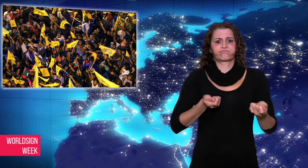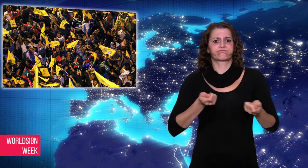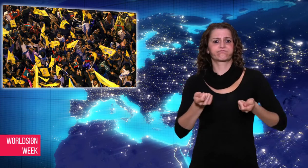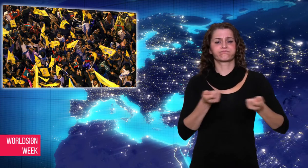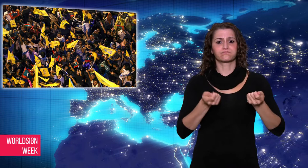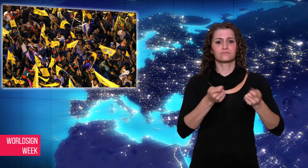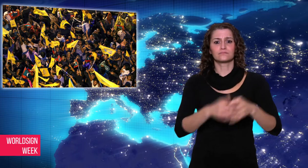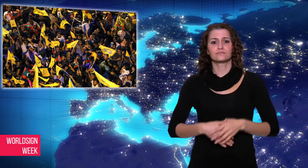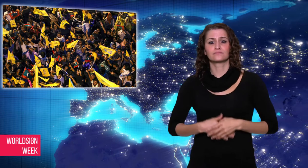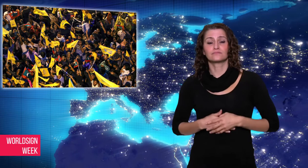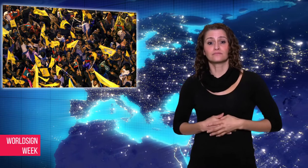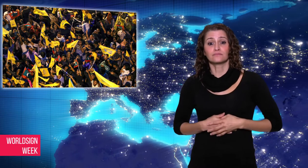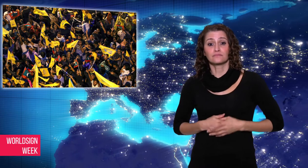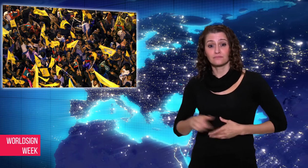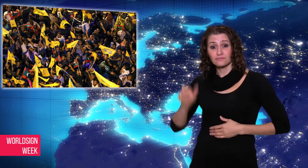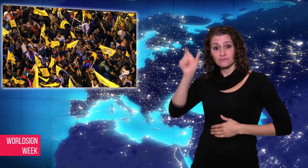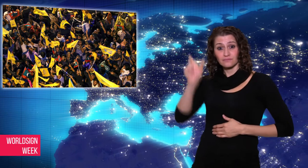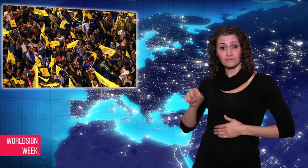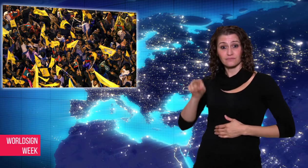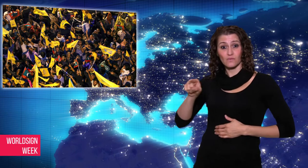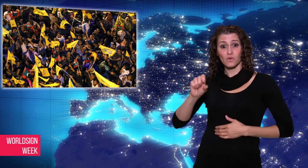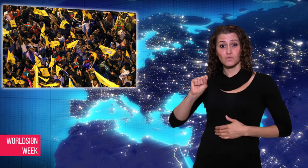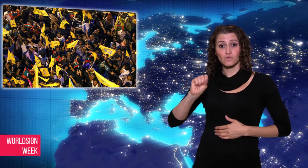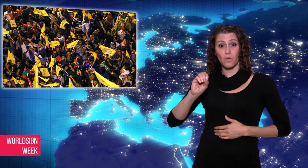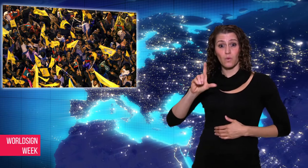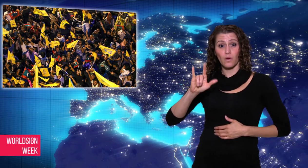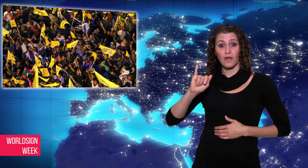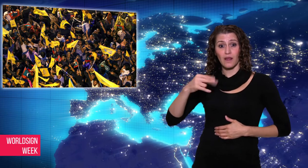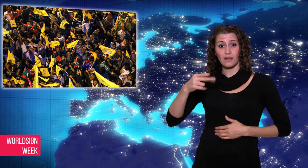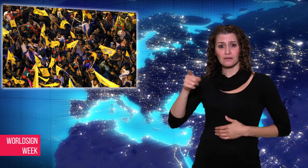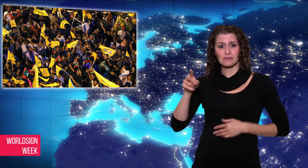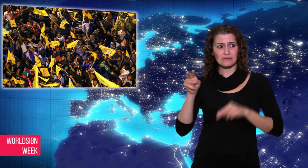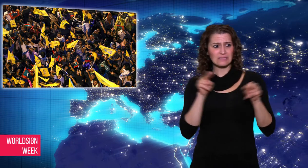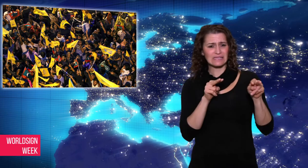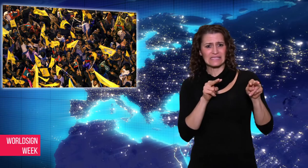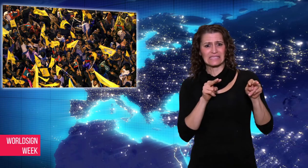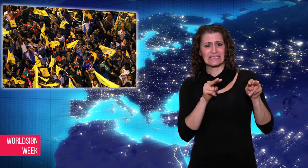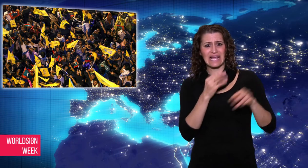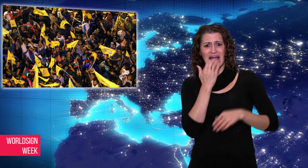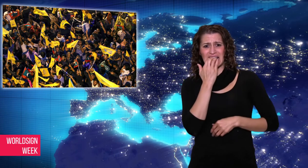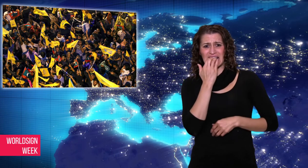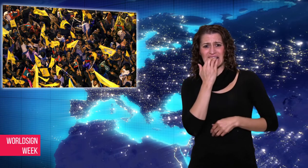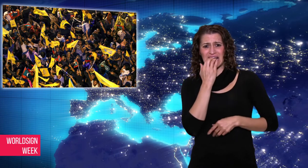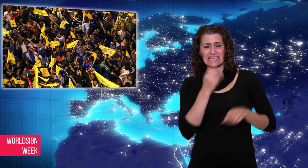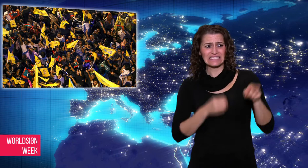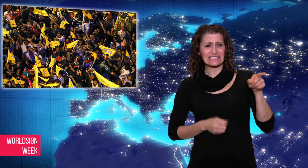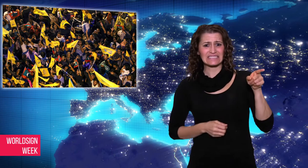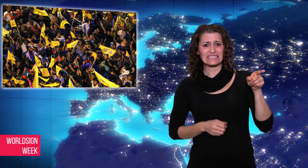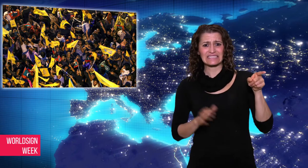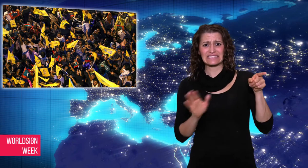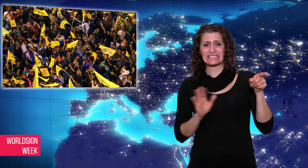Solih had feared Gayoom would